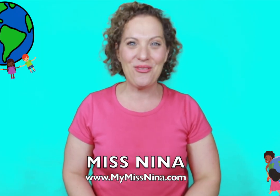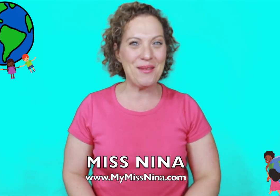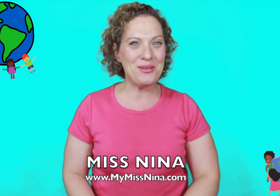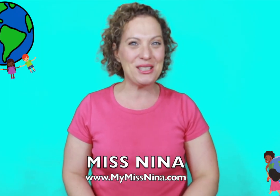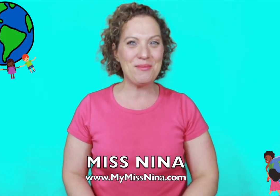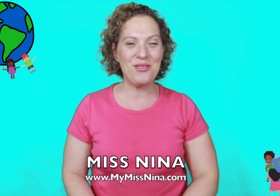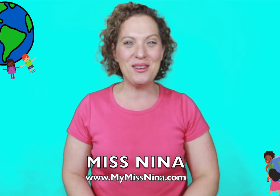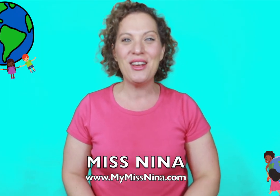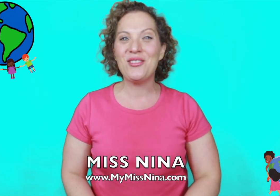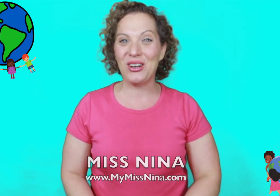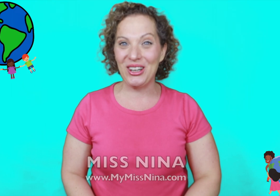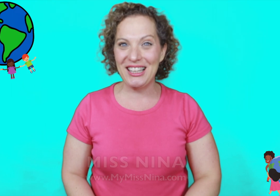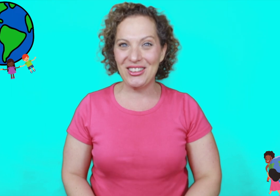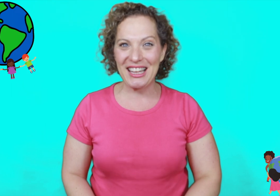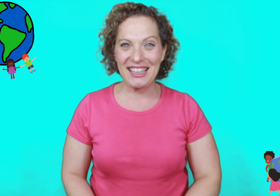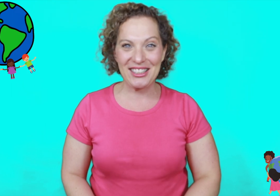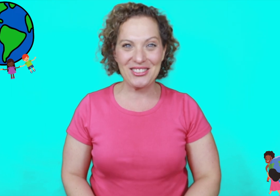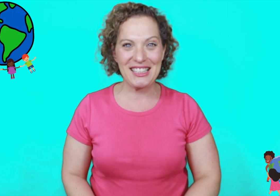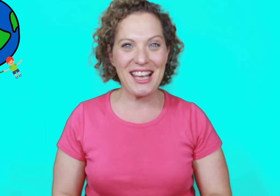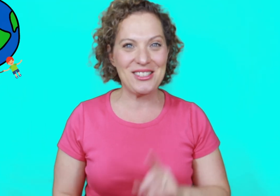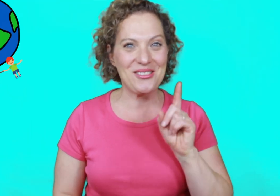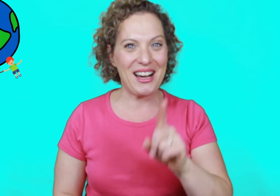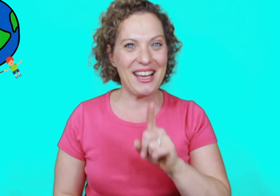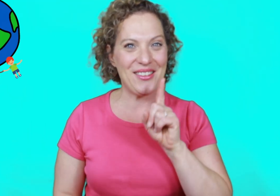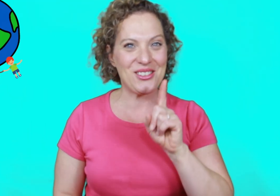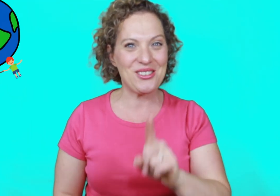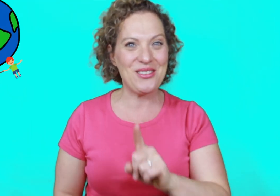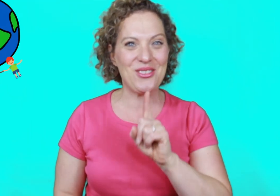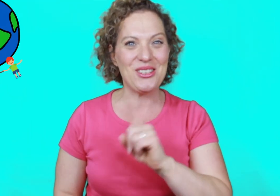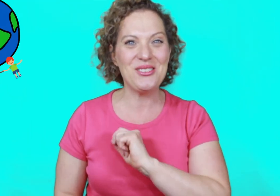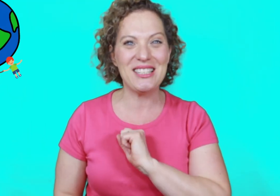you'll find music and movement for early learning and literacy - and do i have a treat for you